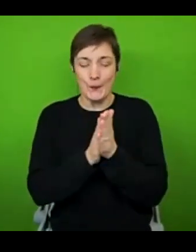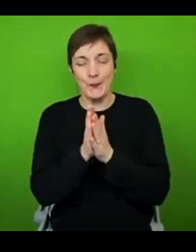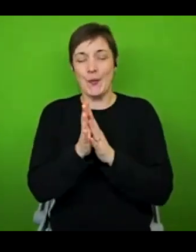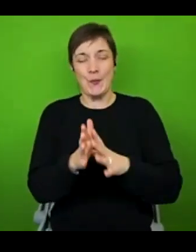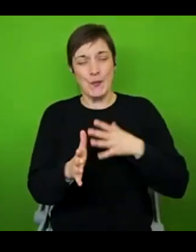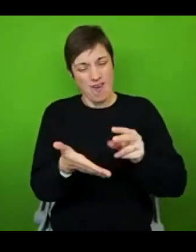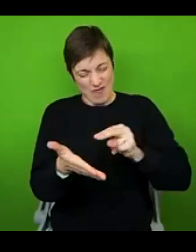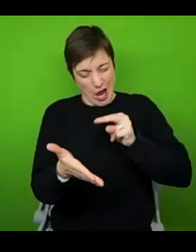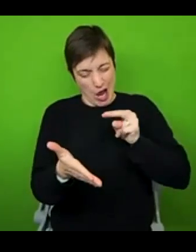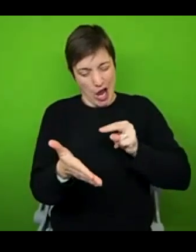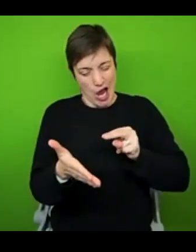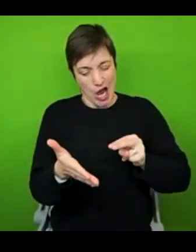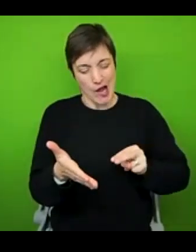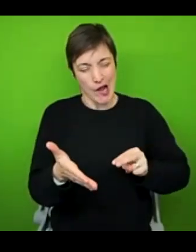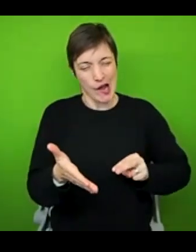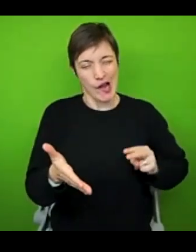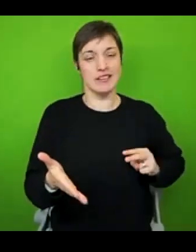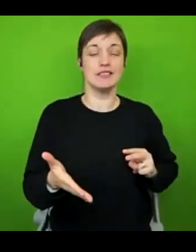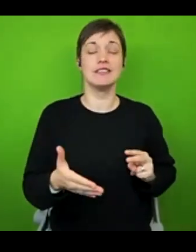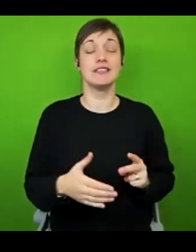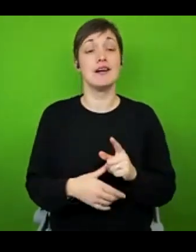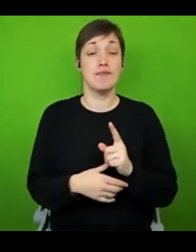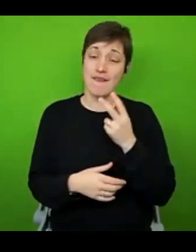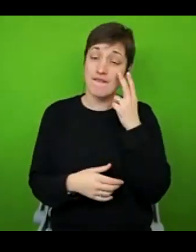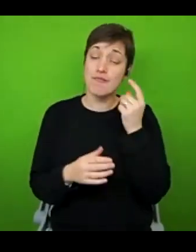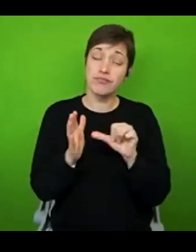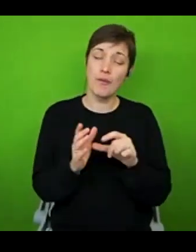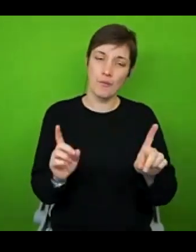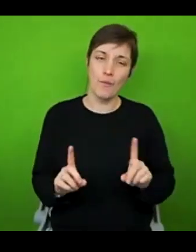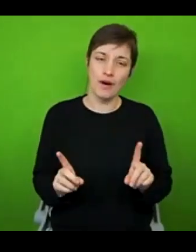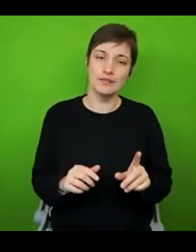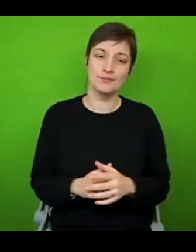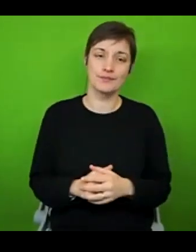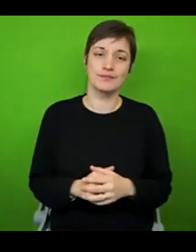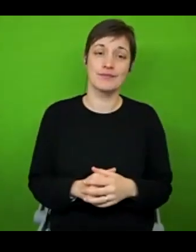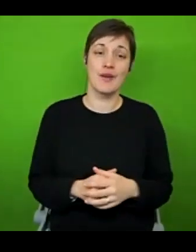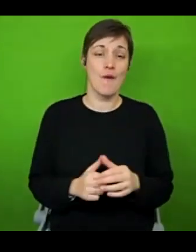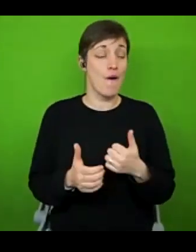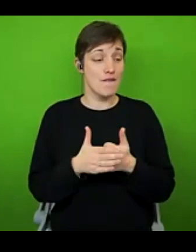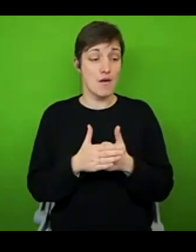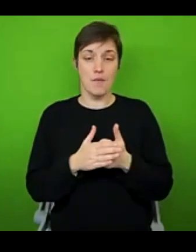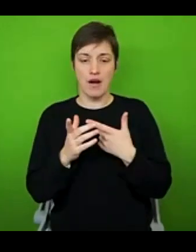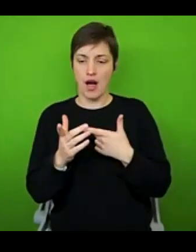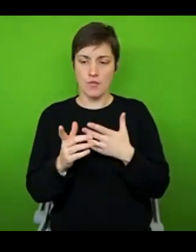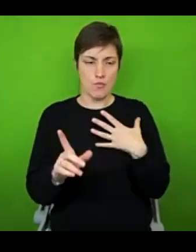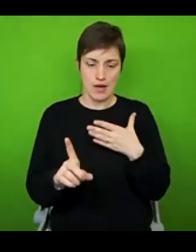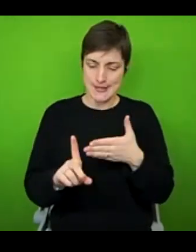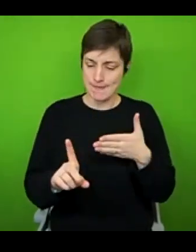really short space of time. But I found that the problem with doing that is that I'd often be so worried about beating the goal that I've set for myself, I'd be so